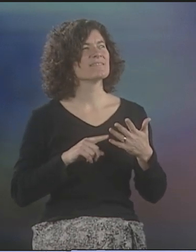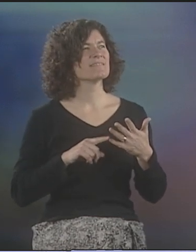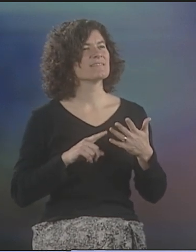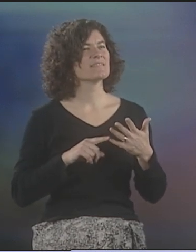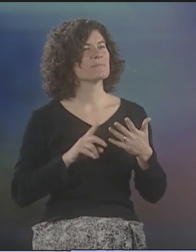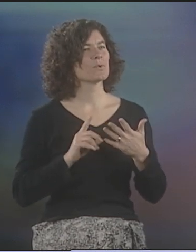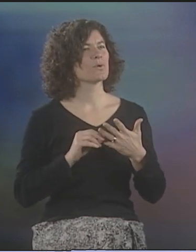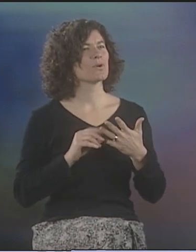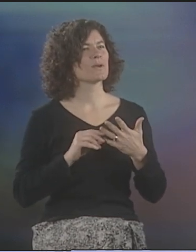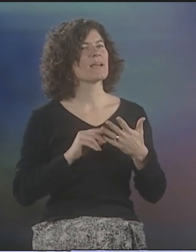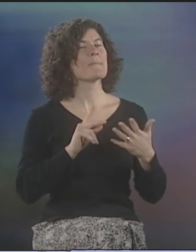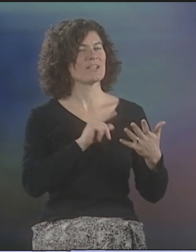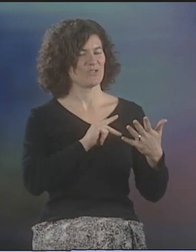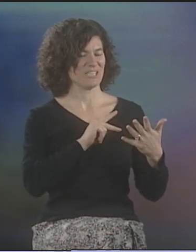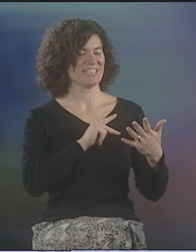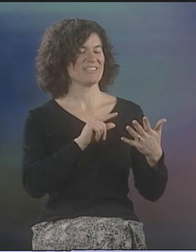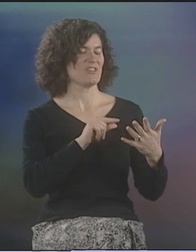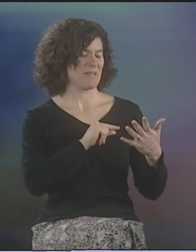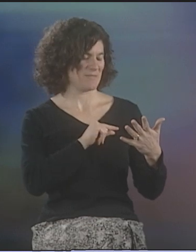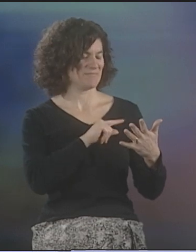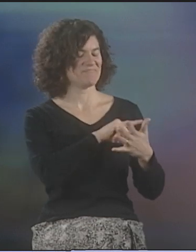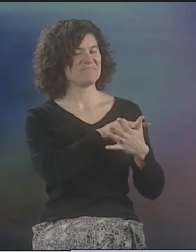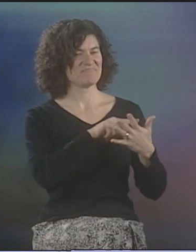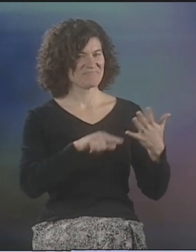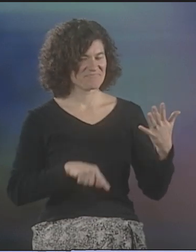AND ONE MORE. PATRICK GRAYBILL.